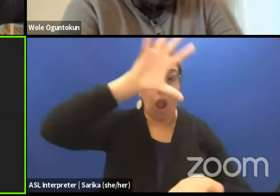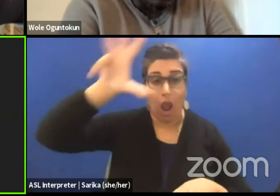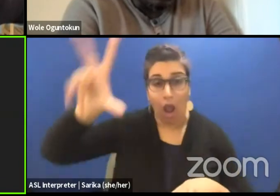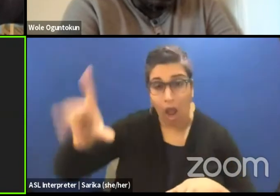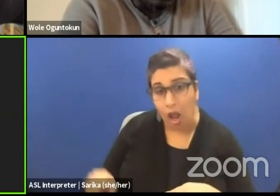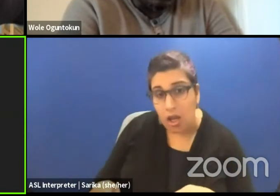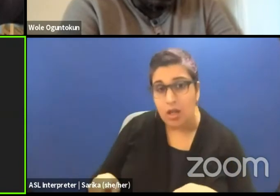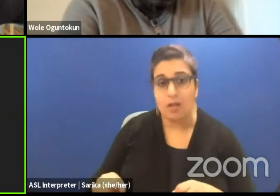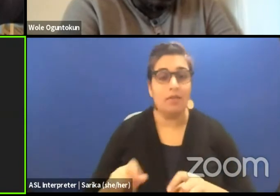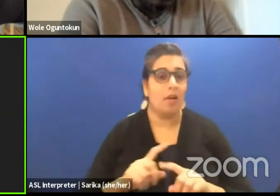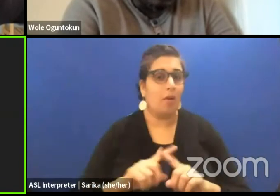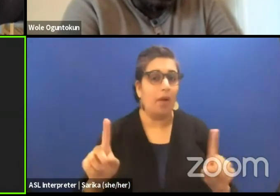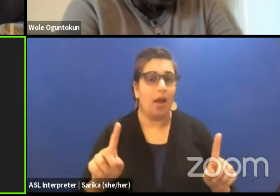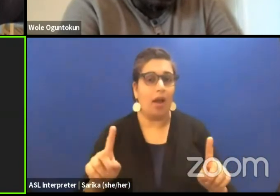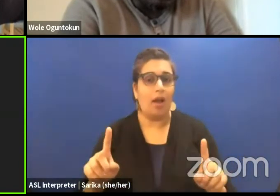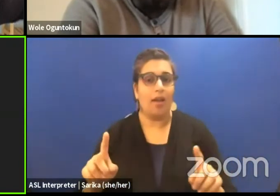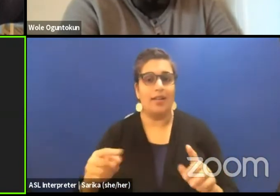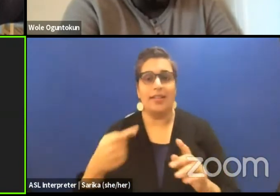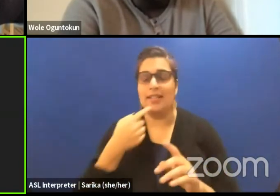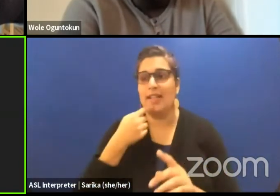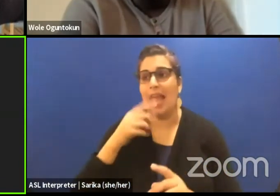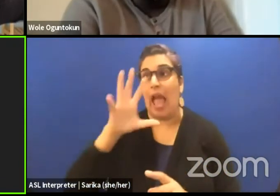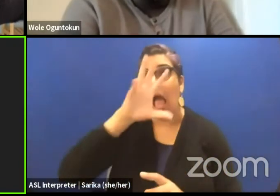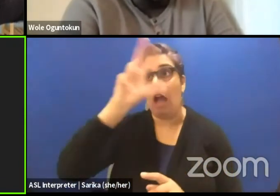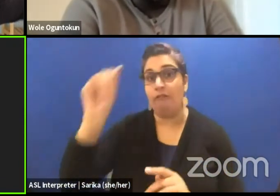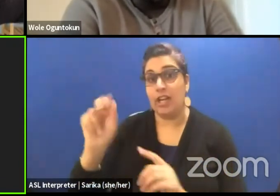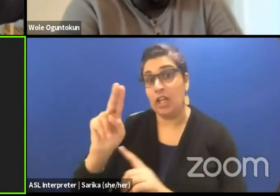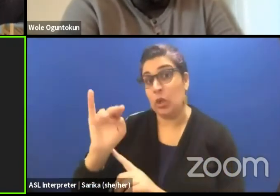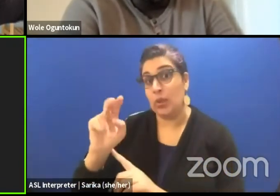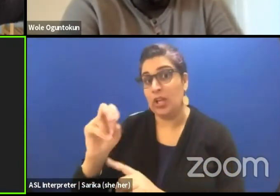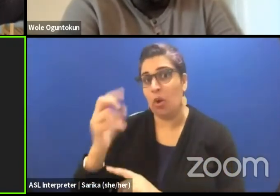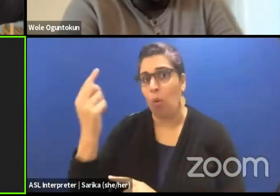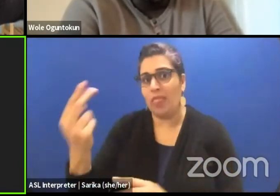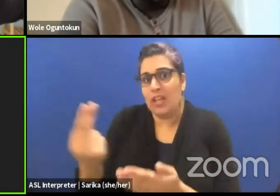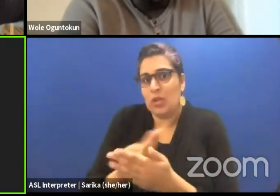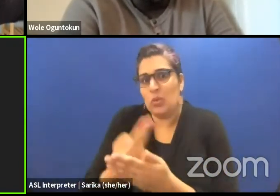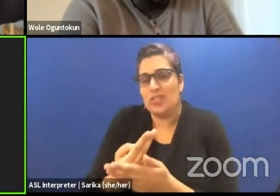but they meant to say that the African Union only uses the colonial languages